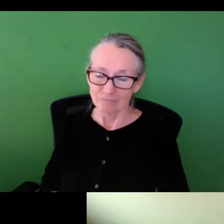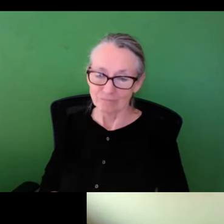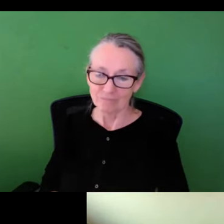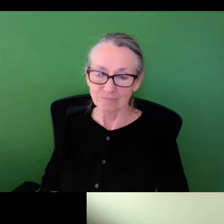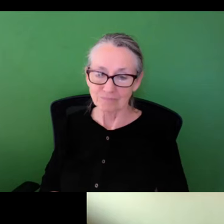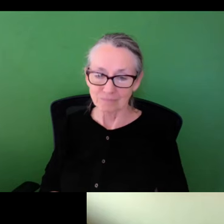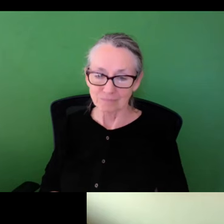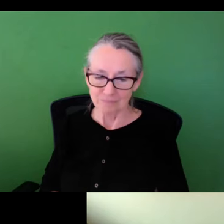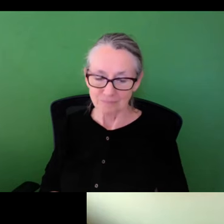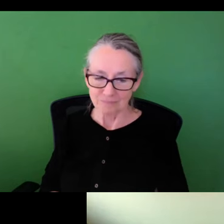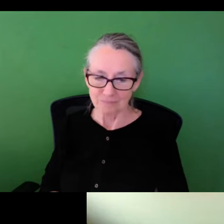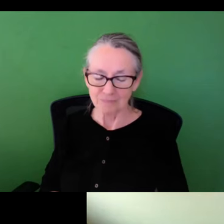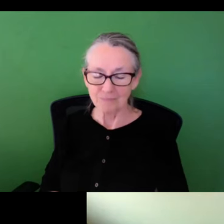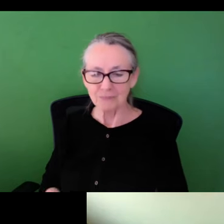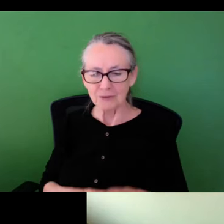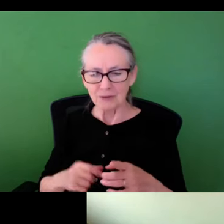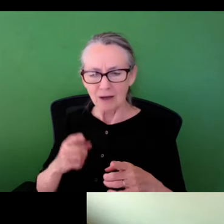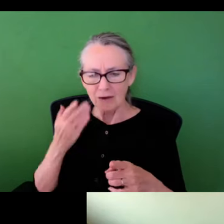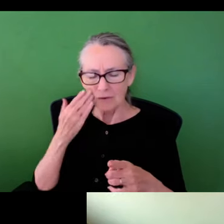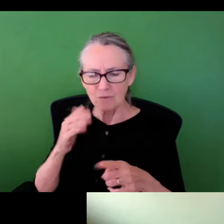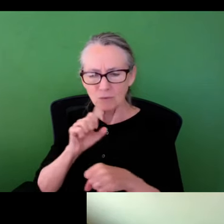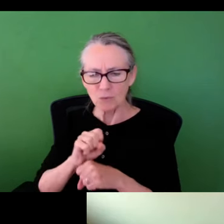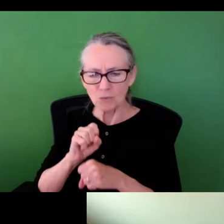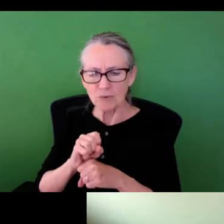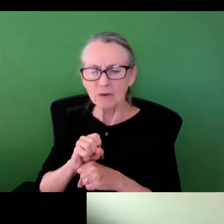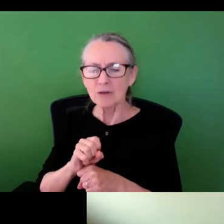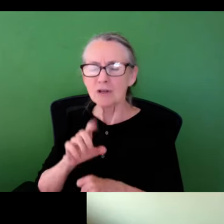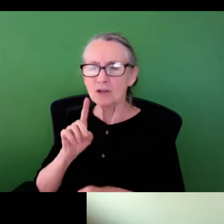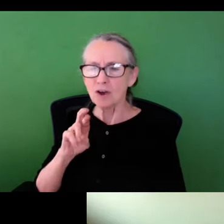they are inextricably linked.